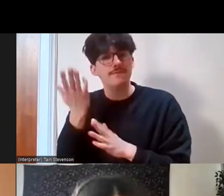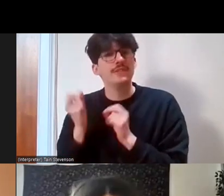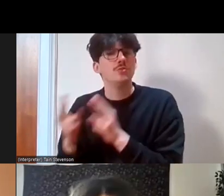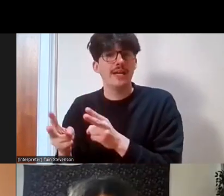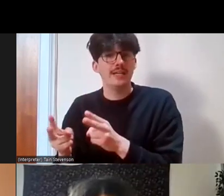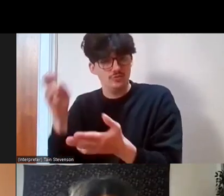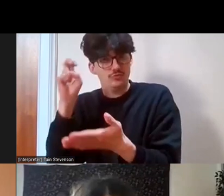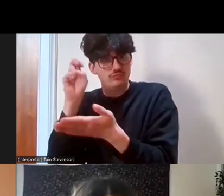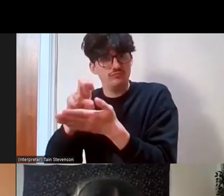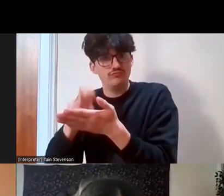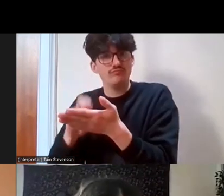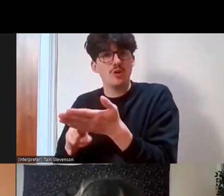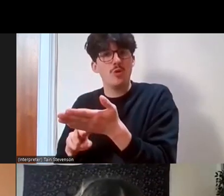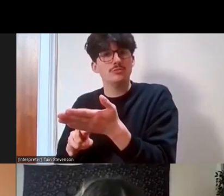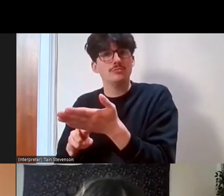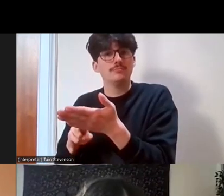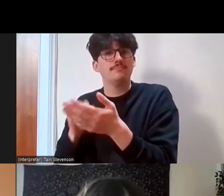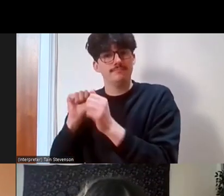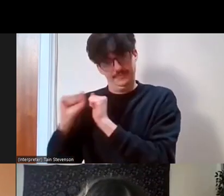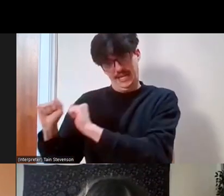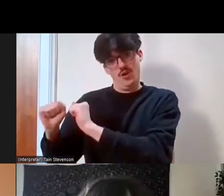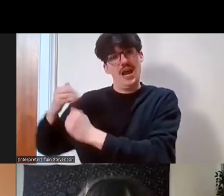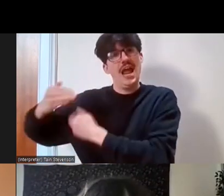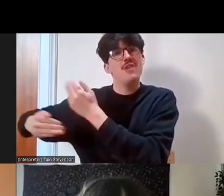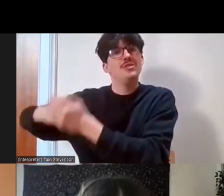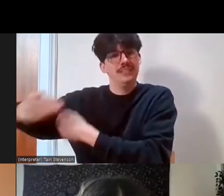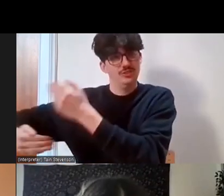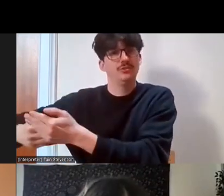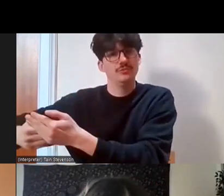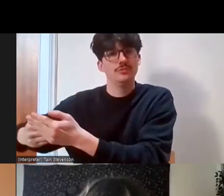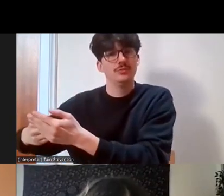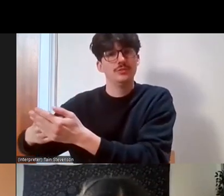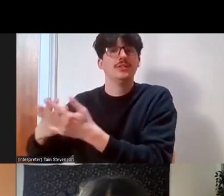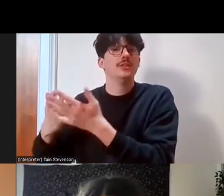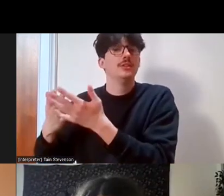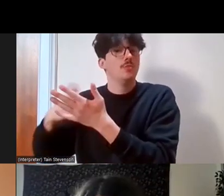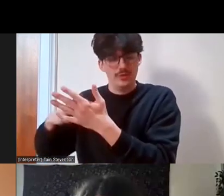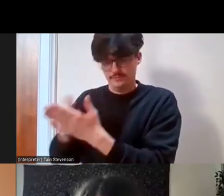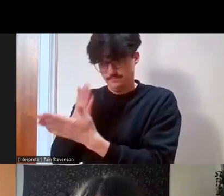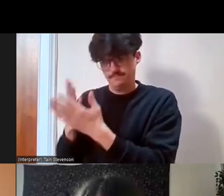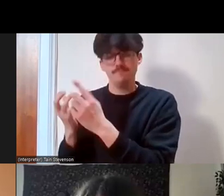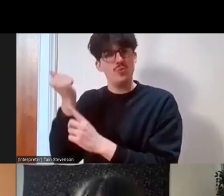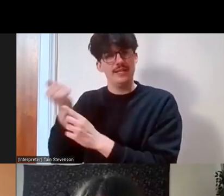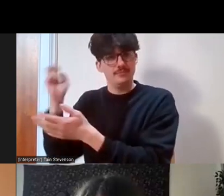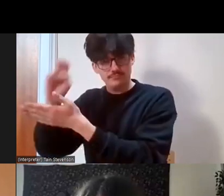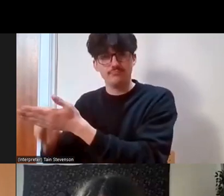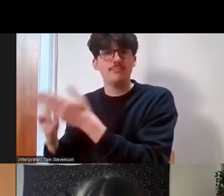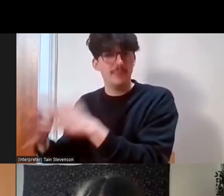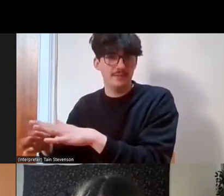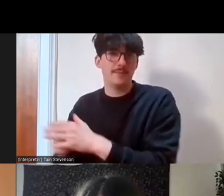Caribbean, Pagan, queer and a working-class lass from Yorkshire. They are proud and comfortable of all